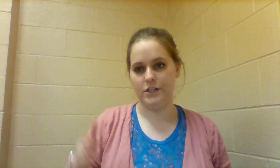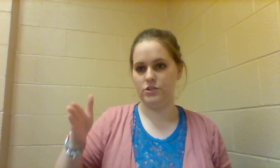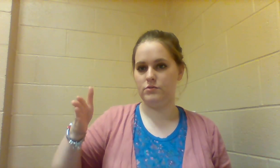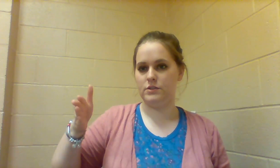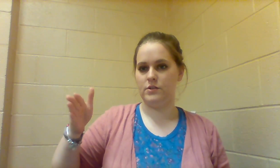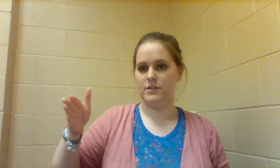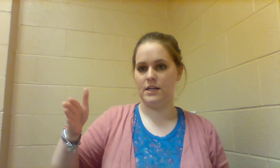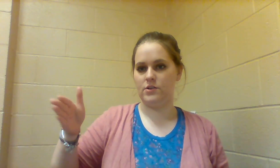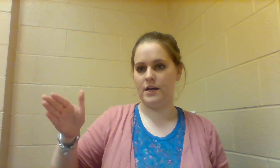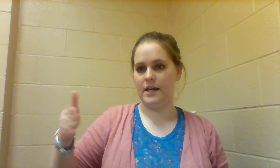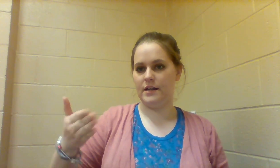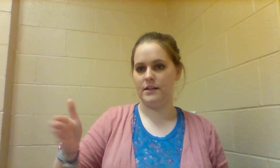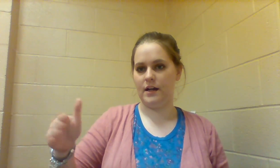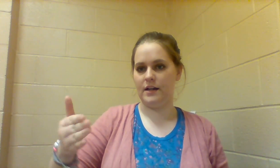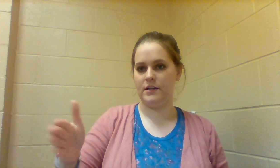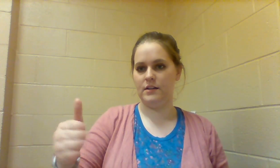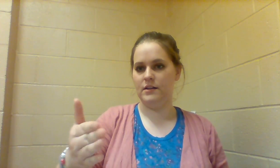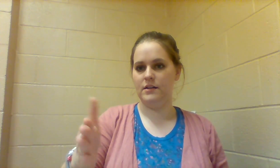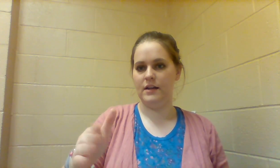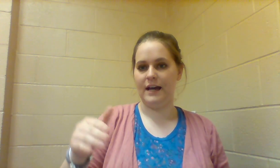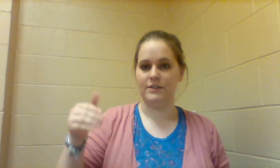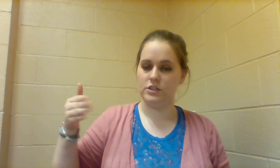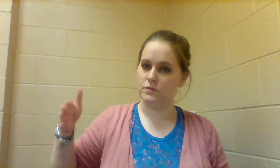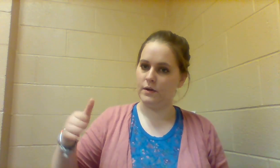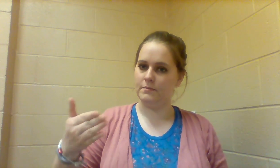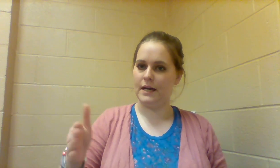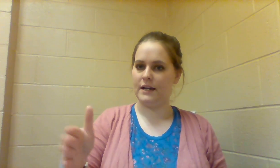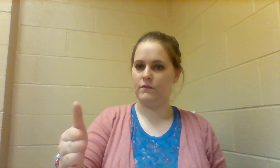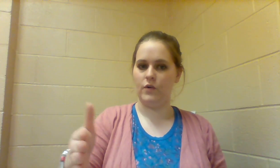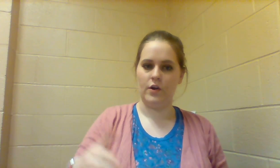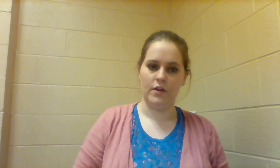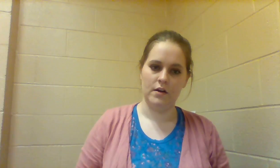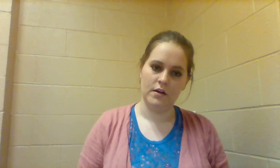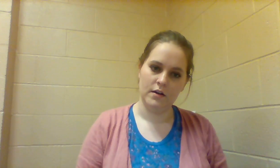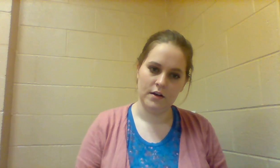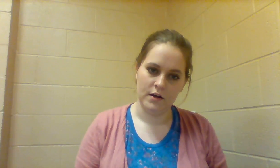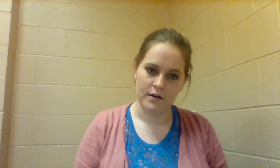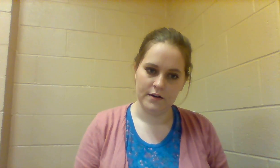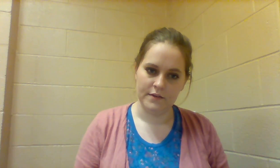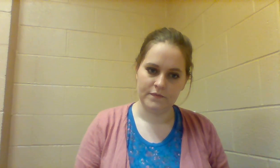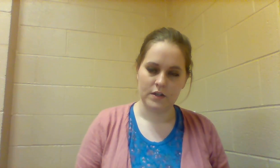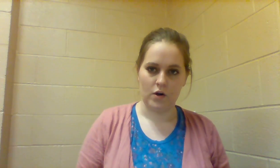FISH so you take your hand and kind of have it swim back and forth